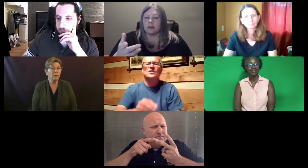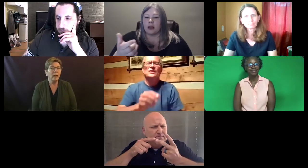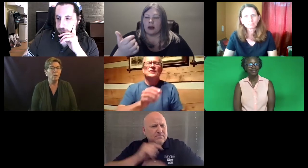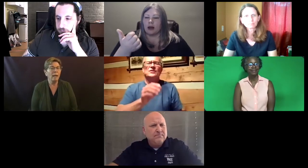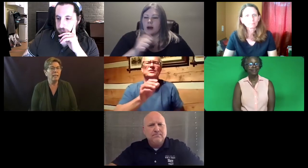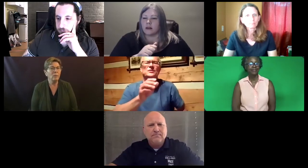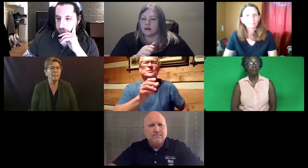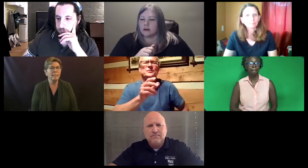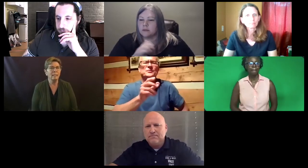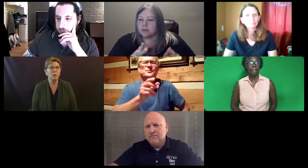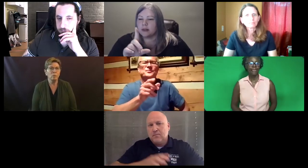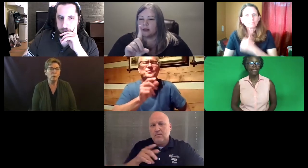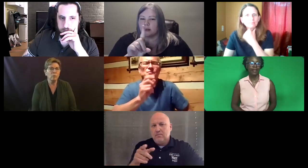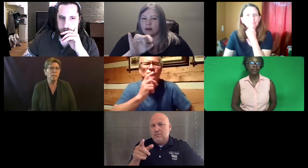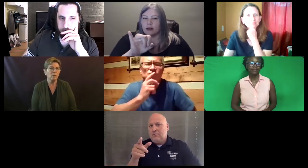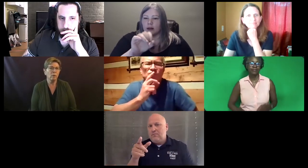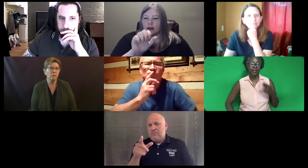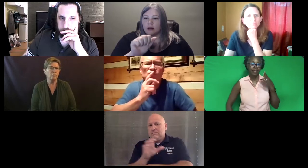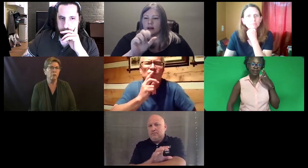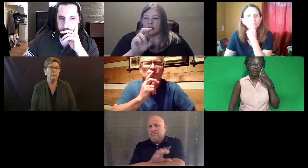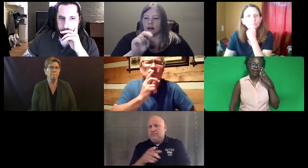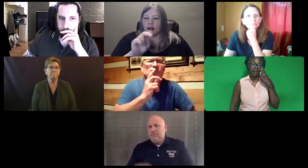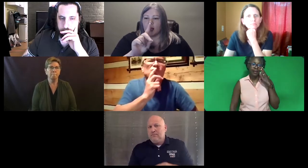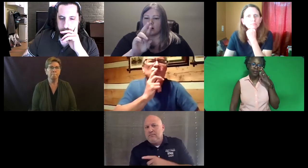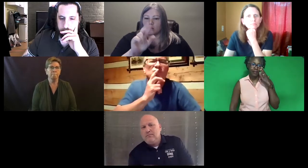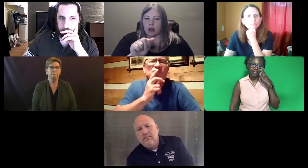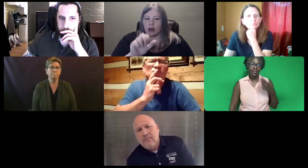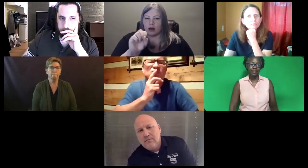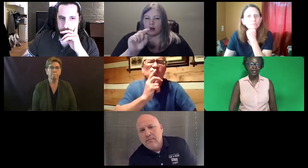Now I think you had a second question. What was the other question for me?